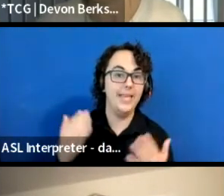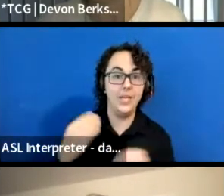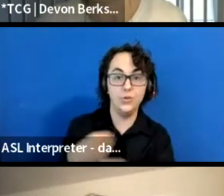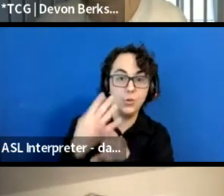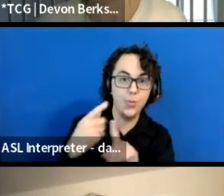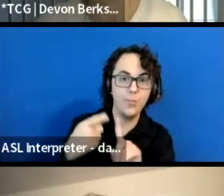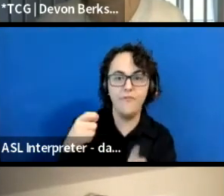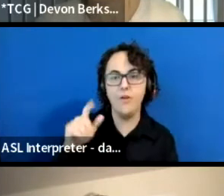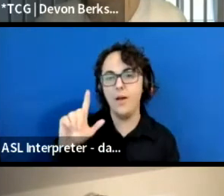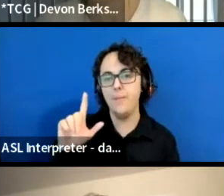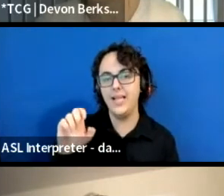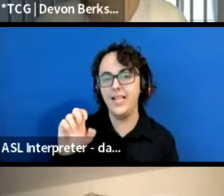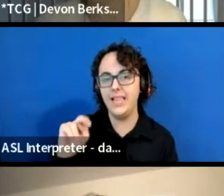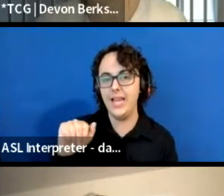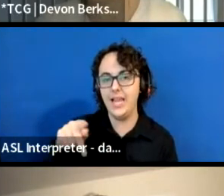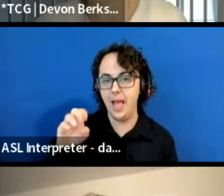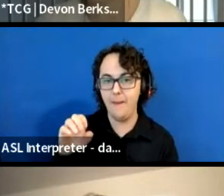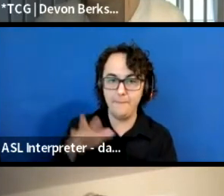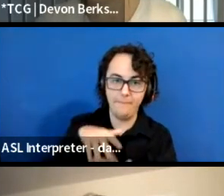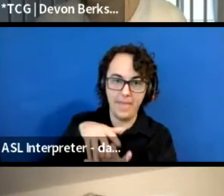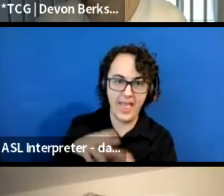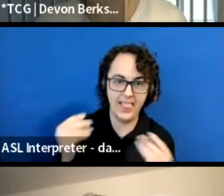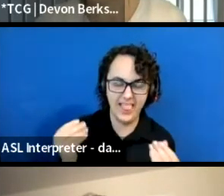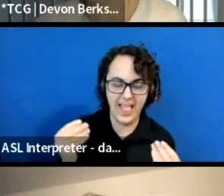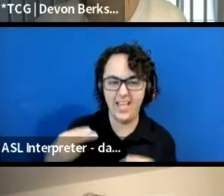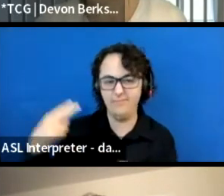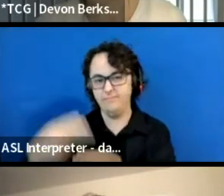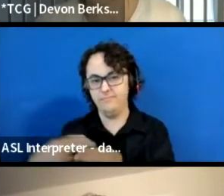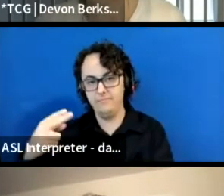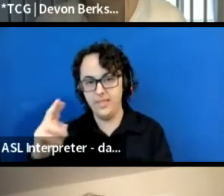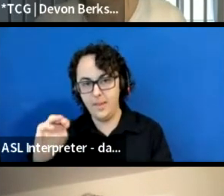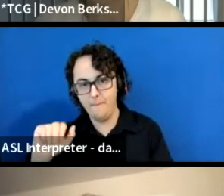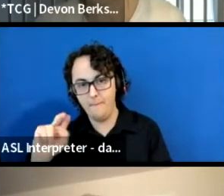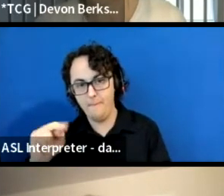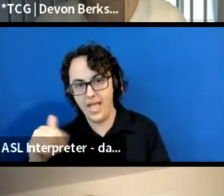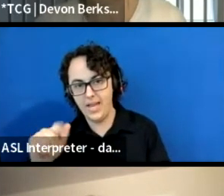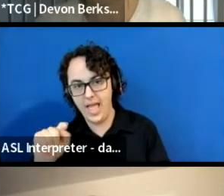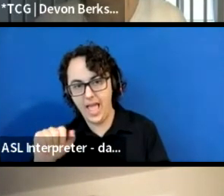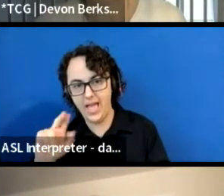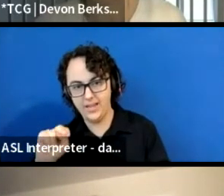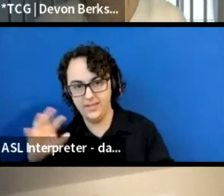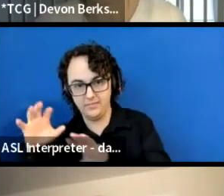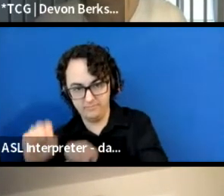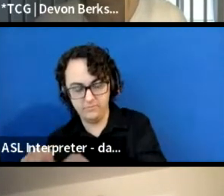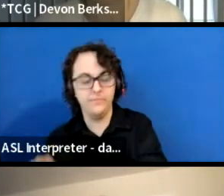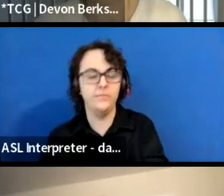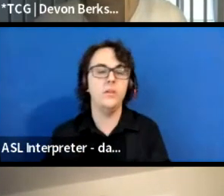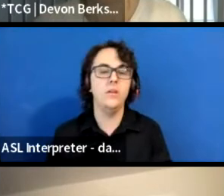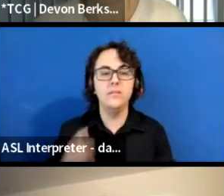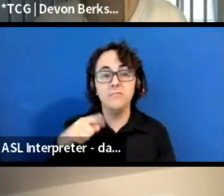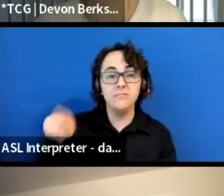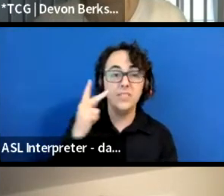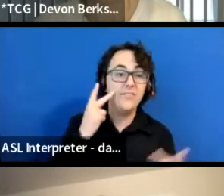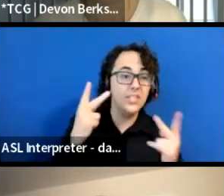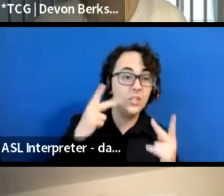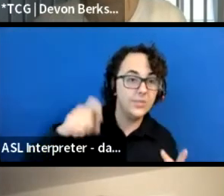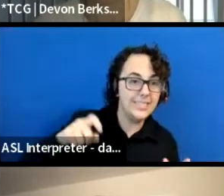colonially known as Manhattan. For people with visual and access needs, I'd like to offer a visual description.